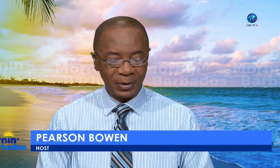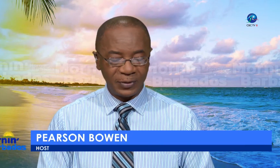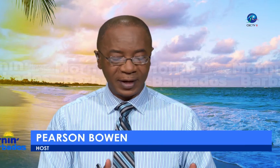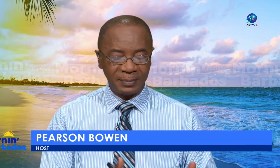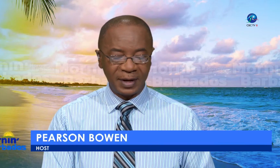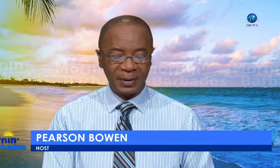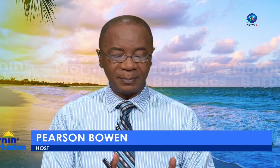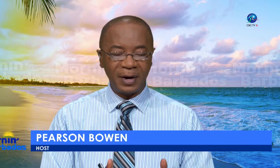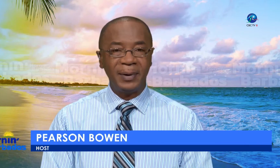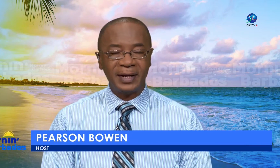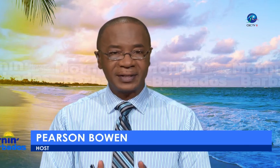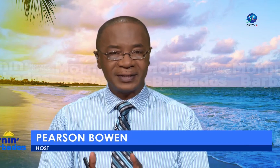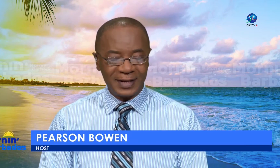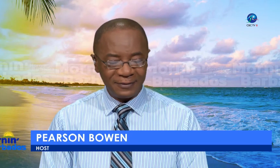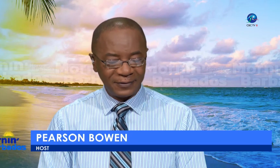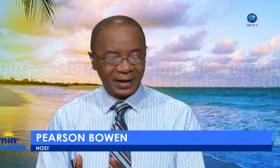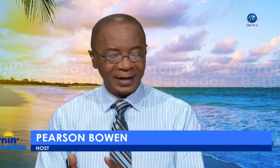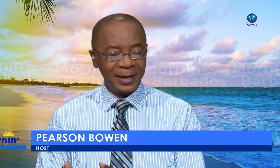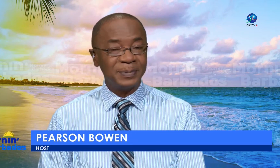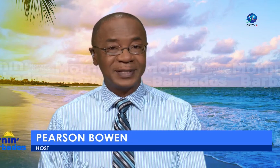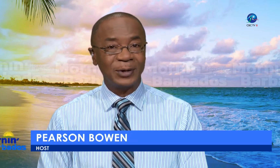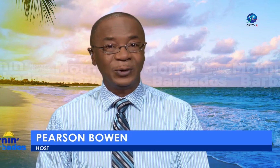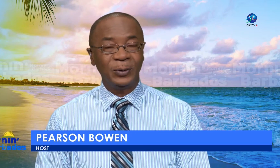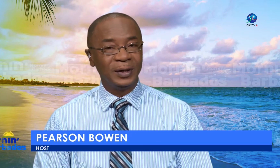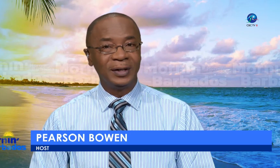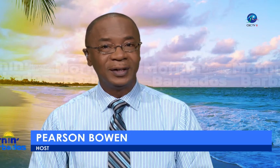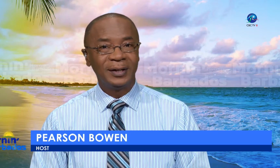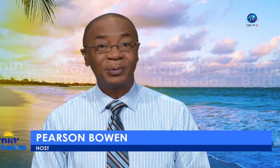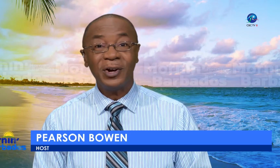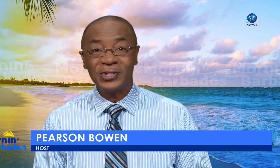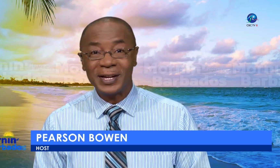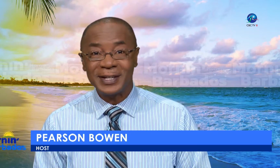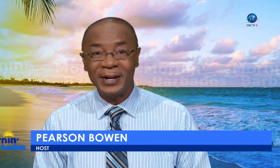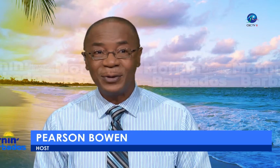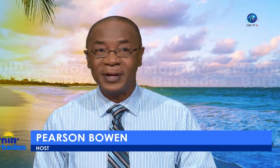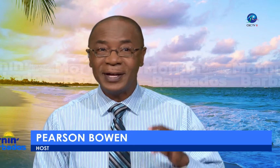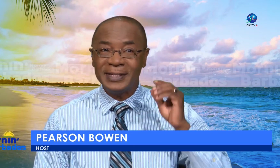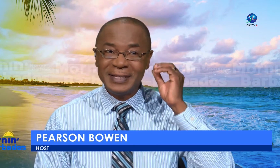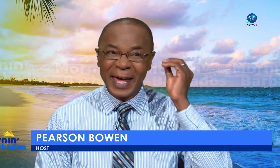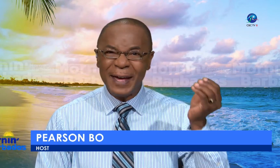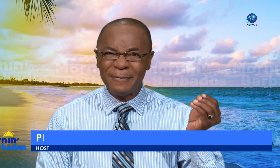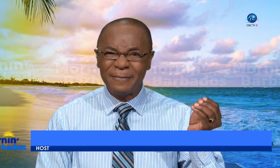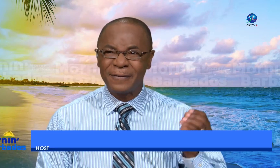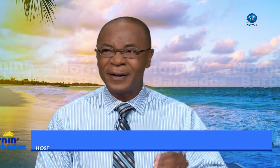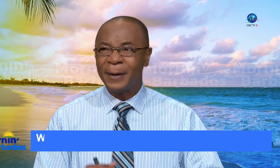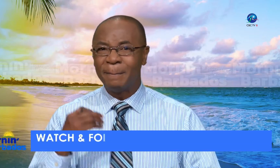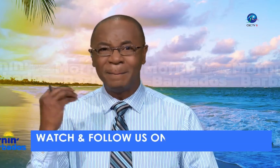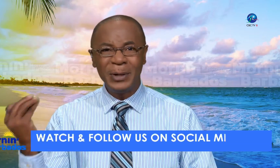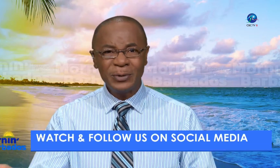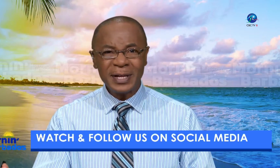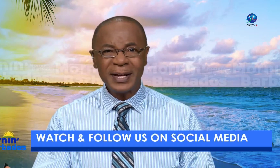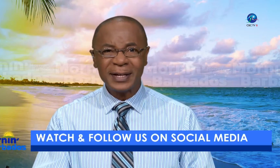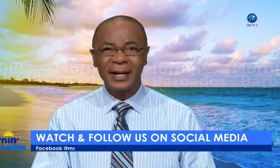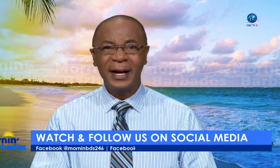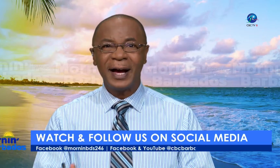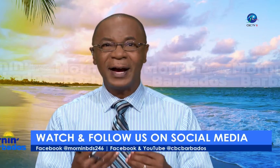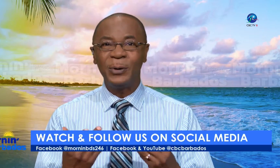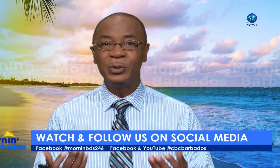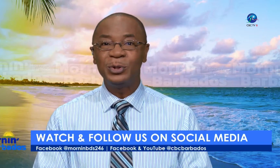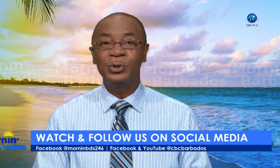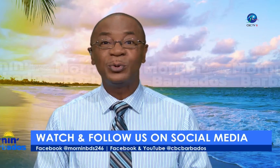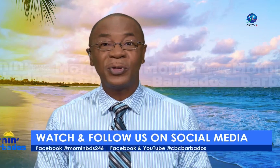heard about the upcoming Barbados Deaf Calypso project and you're thinking deaf music how do